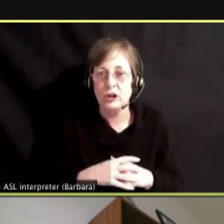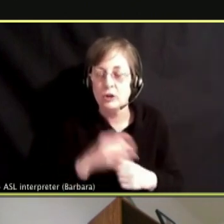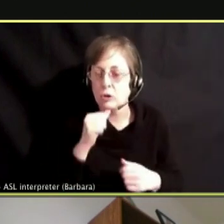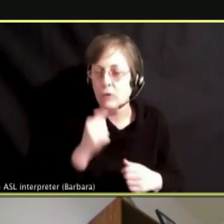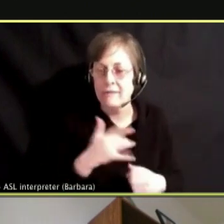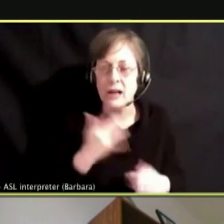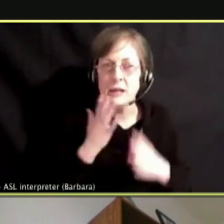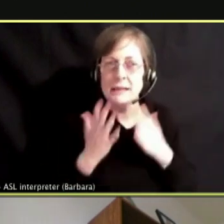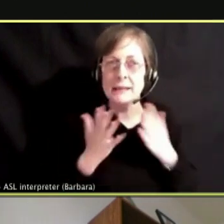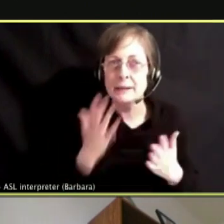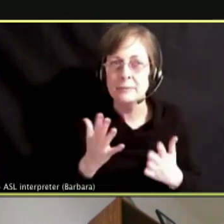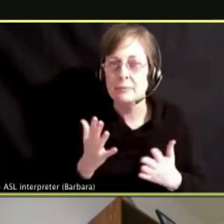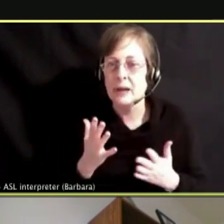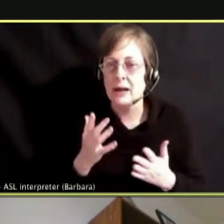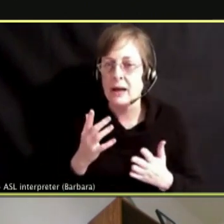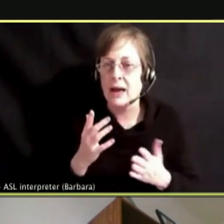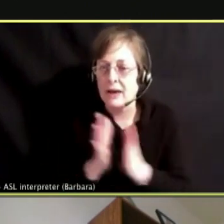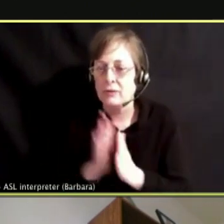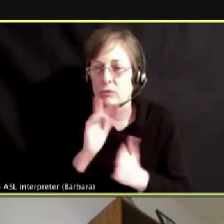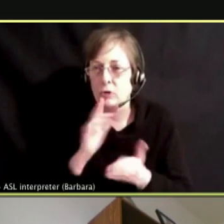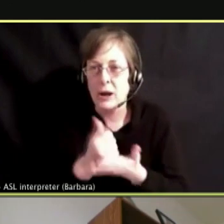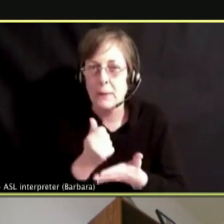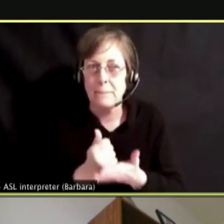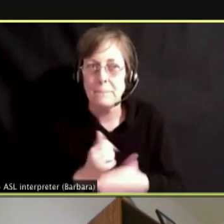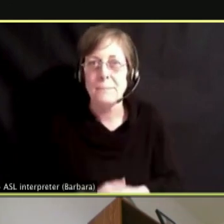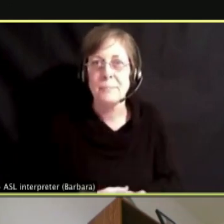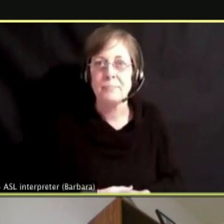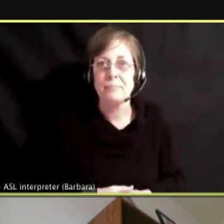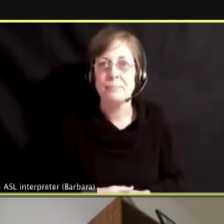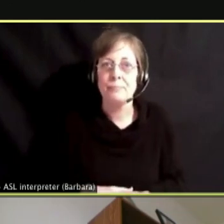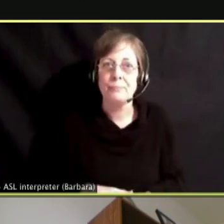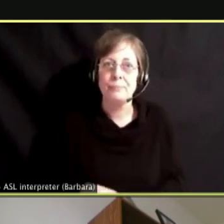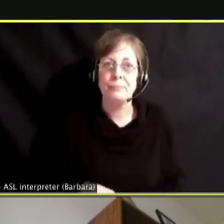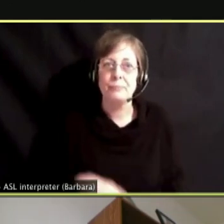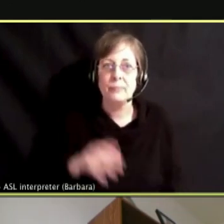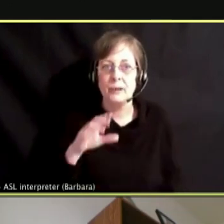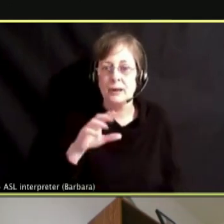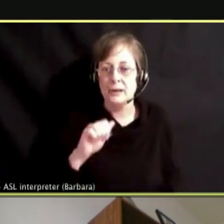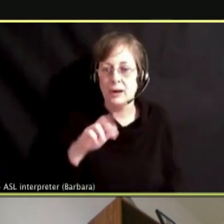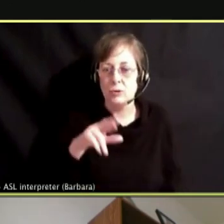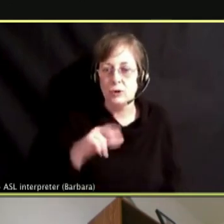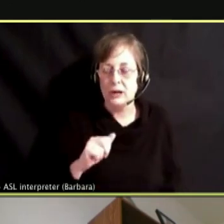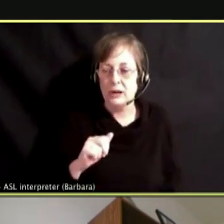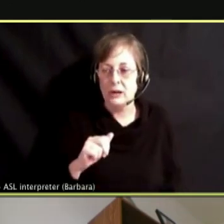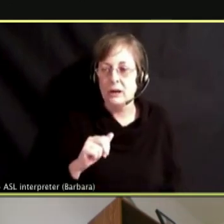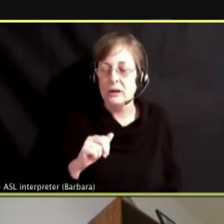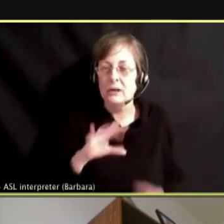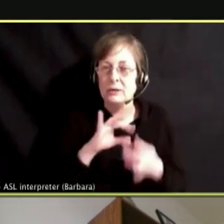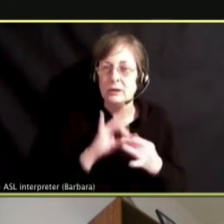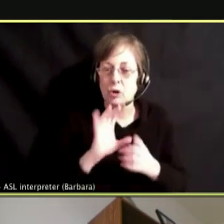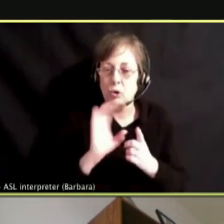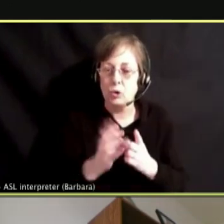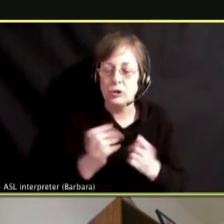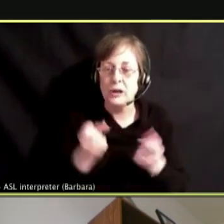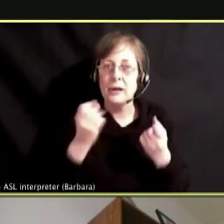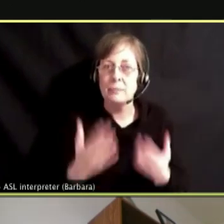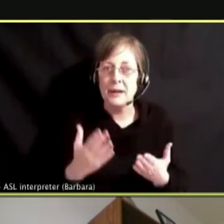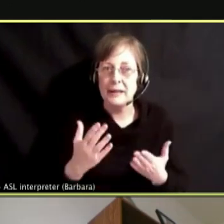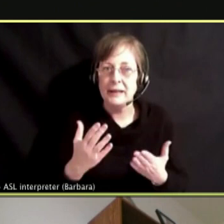AND EVEN CULTURALLY SPEAKING, AND A LOT OF CULTURES IN THE COMMUNITY DON'T FEEL COMFORTABLE